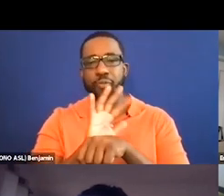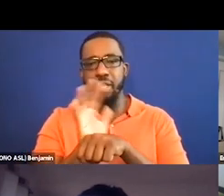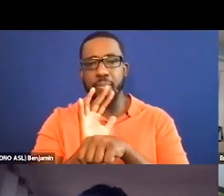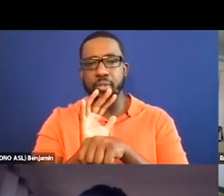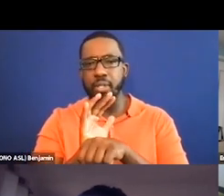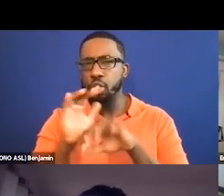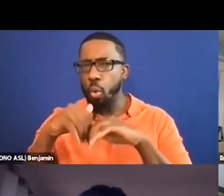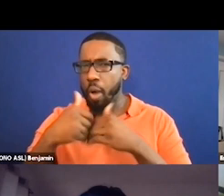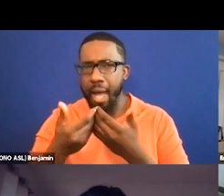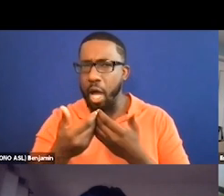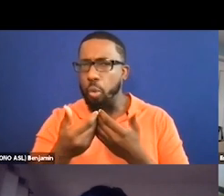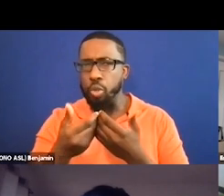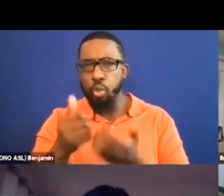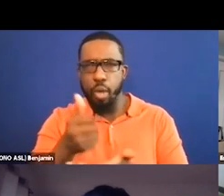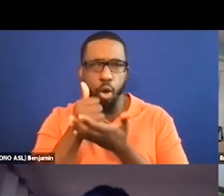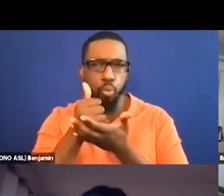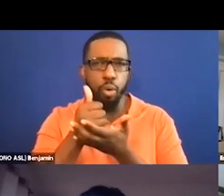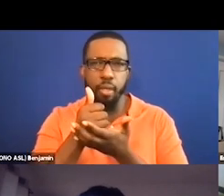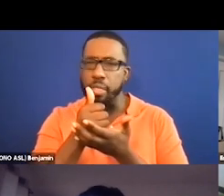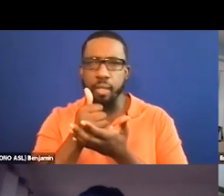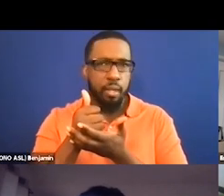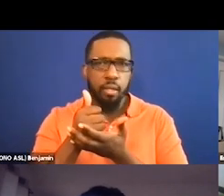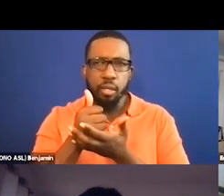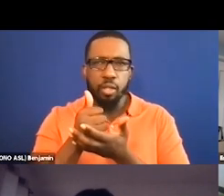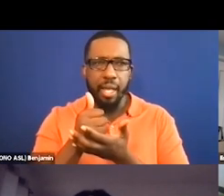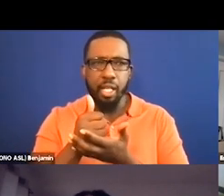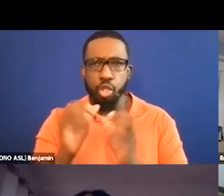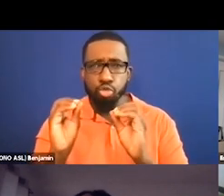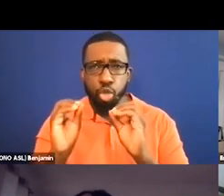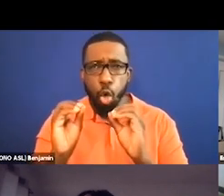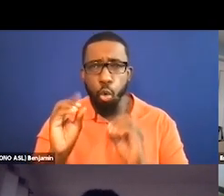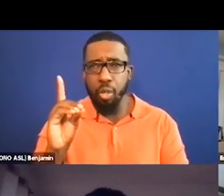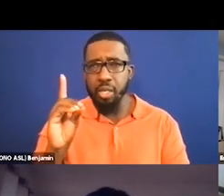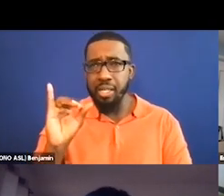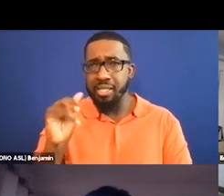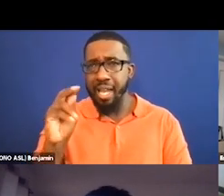25 minutes of low humming sound is not interesting to many.